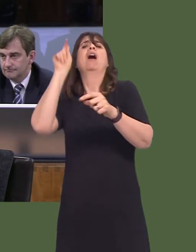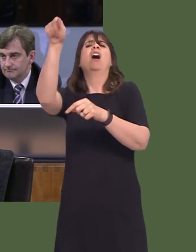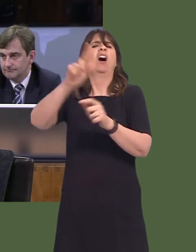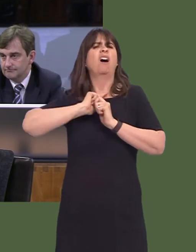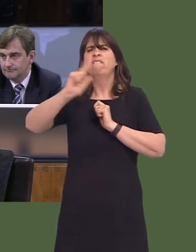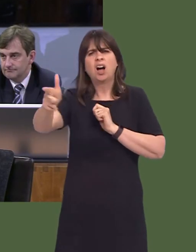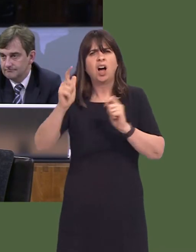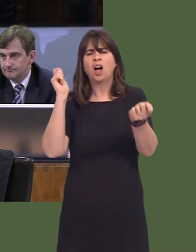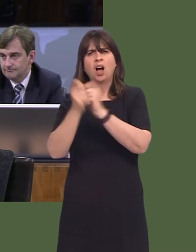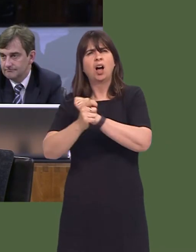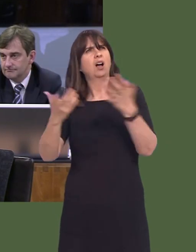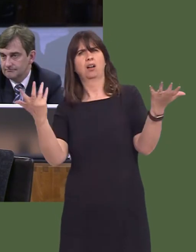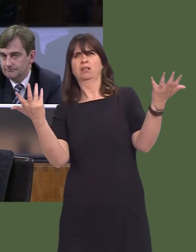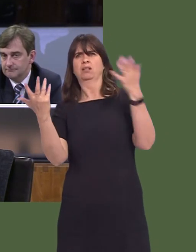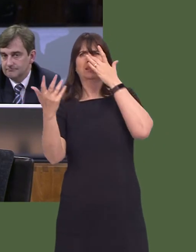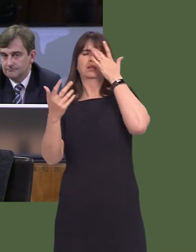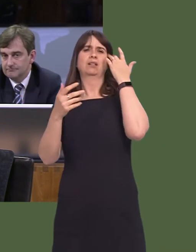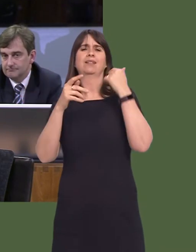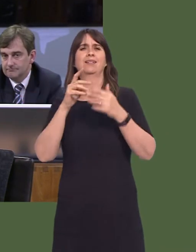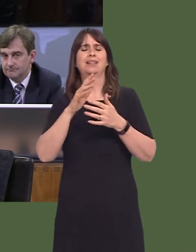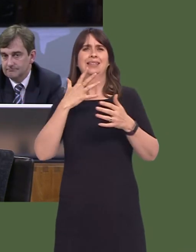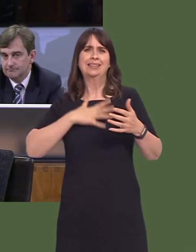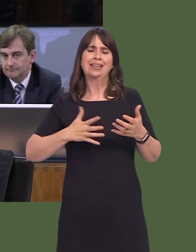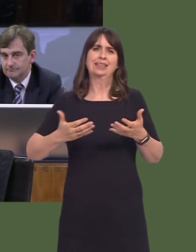the length and breadth of Wales surely you'd accept would reinvigorate those communities,